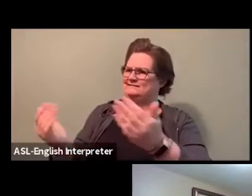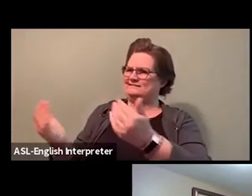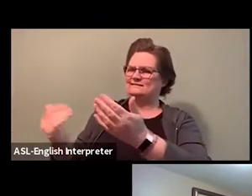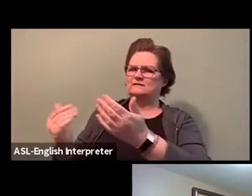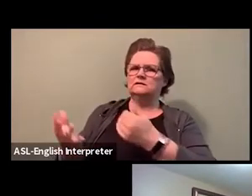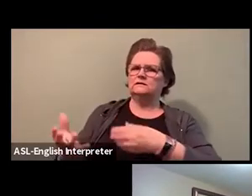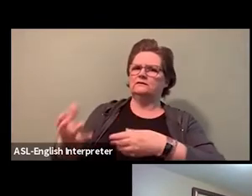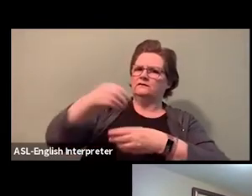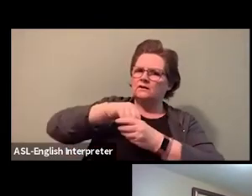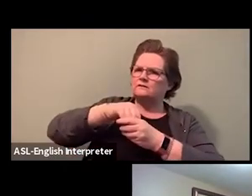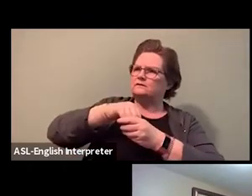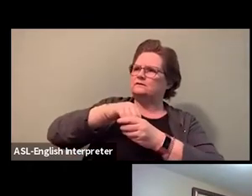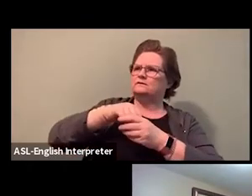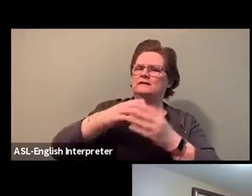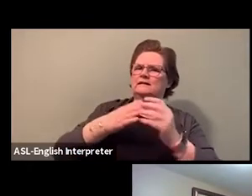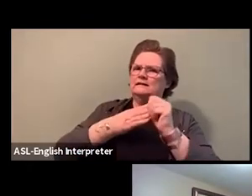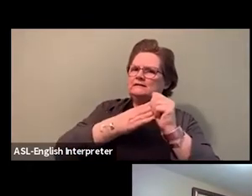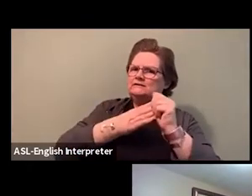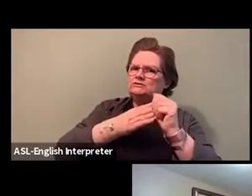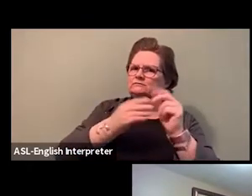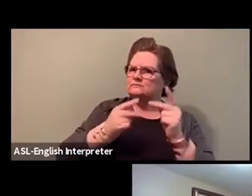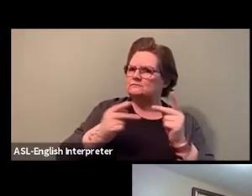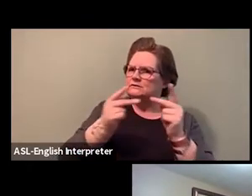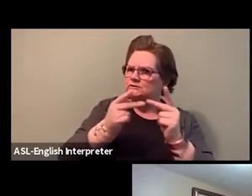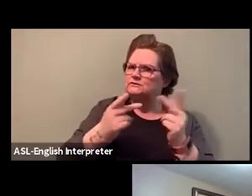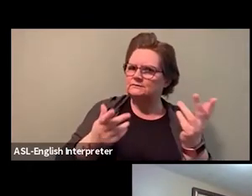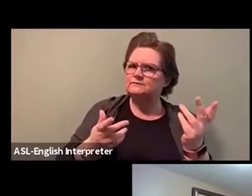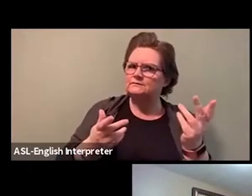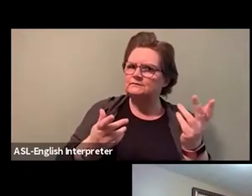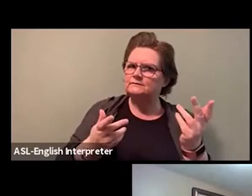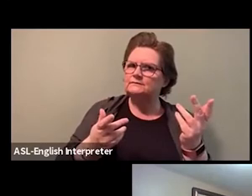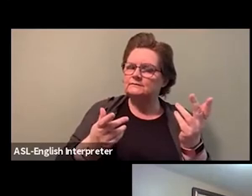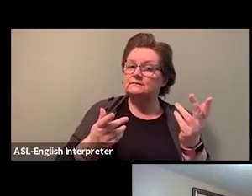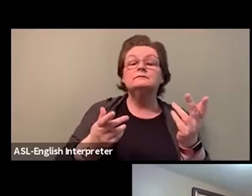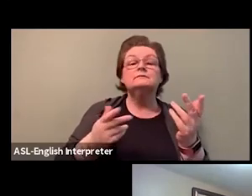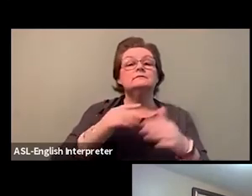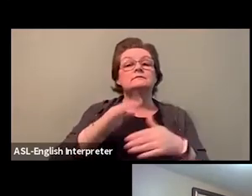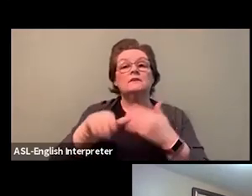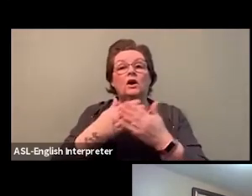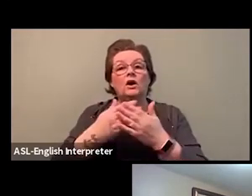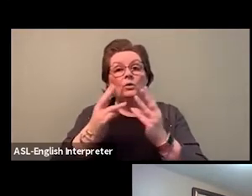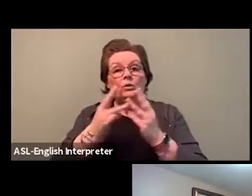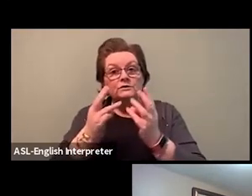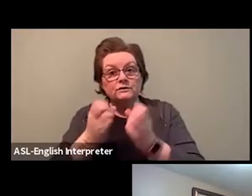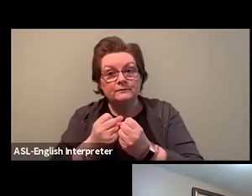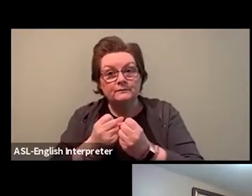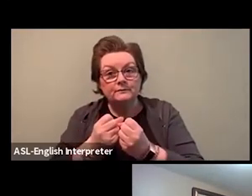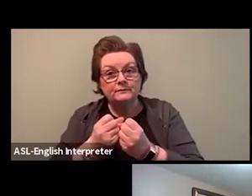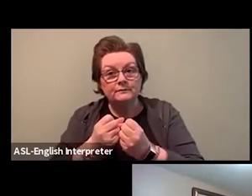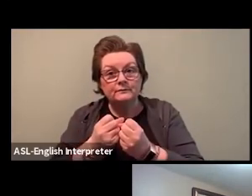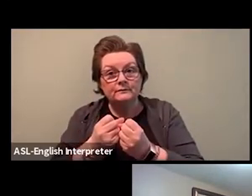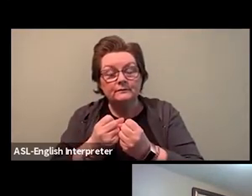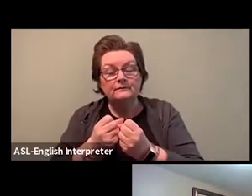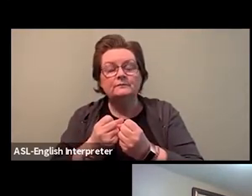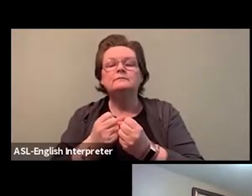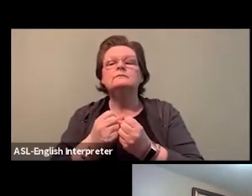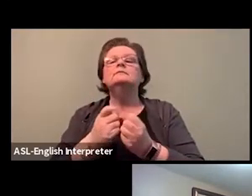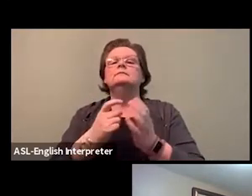to ensure that all of the workshops that we've had, they incorporate an anti-racism principle and more.